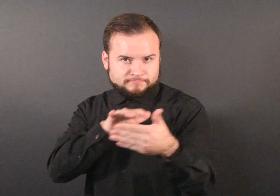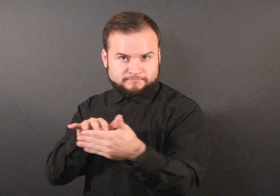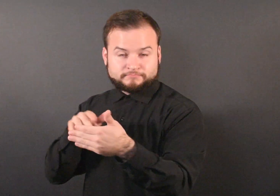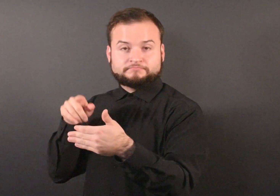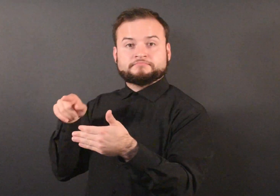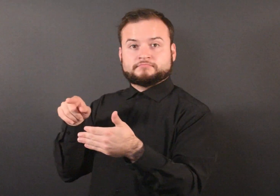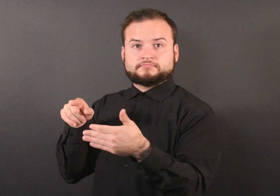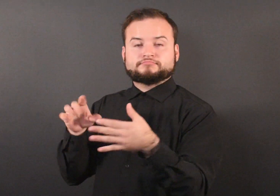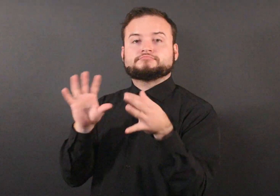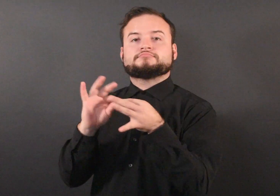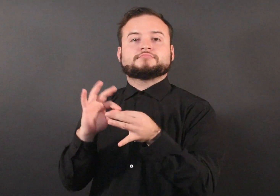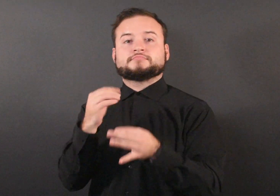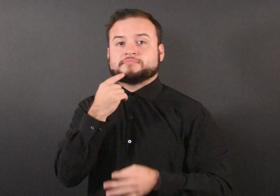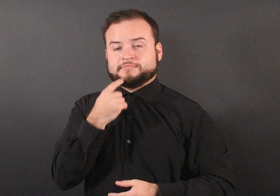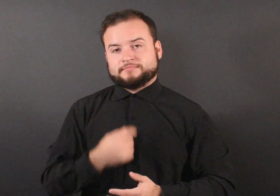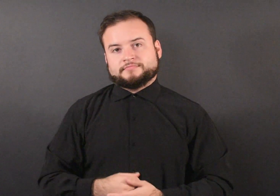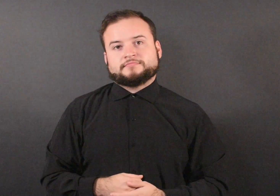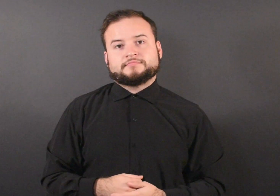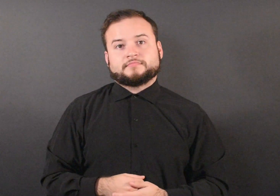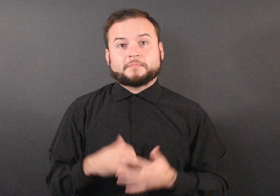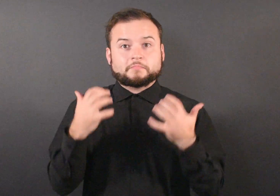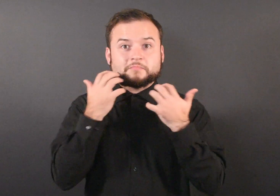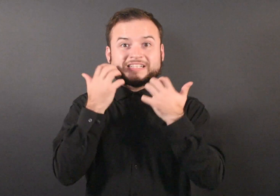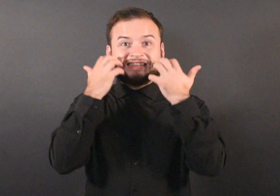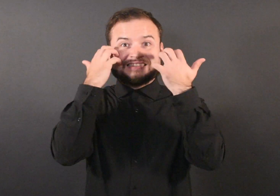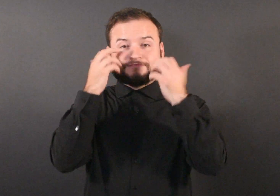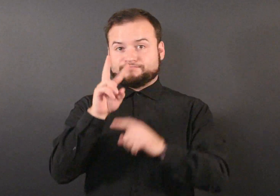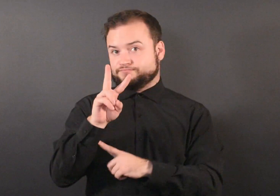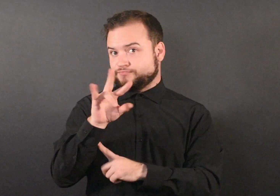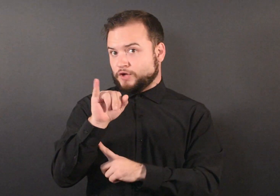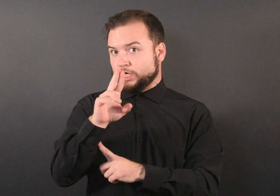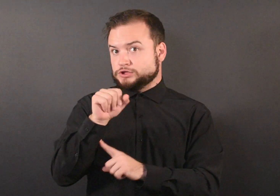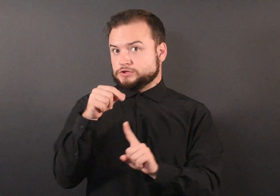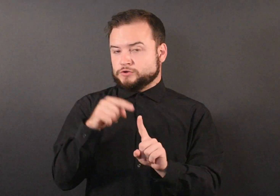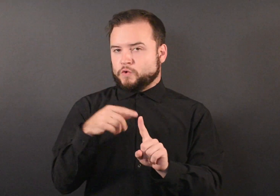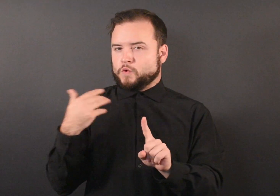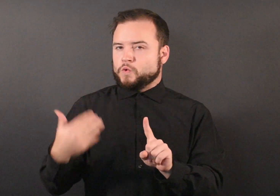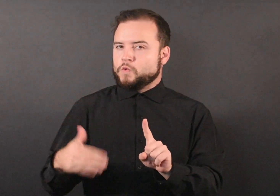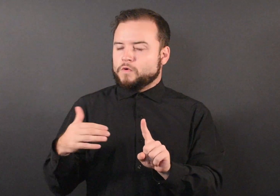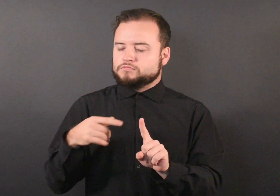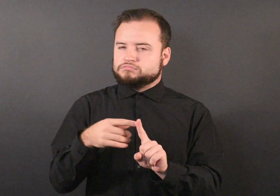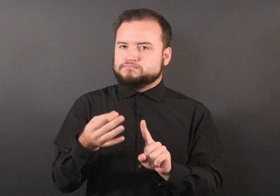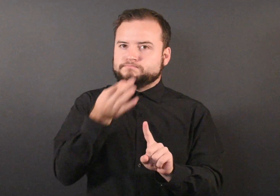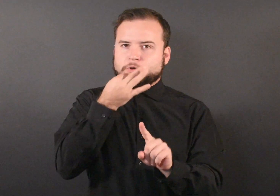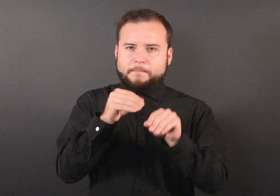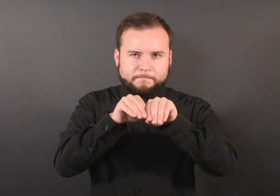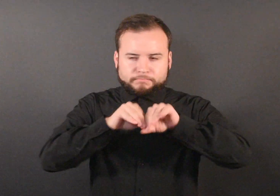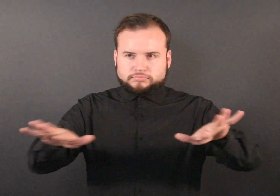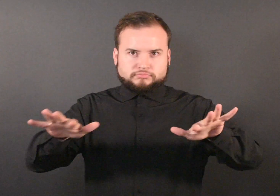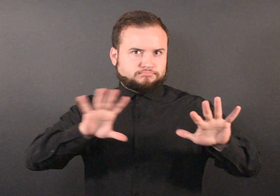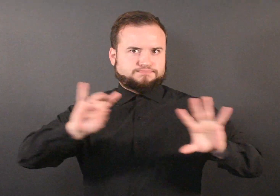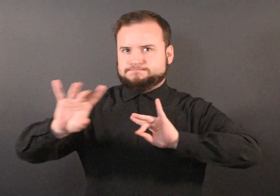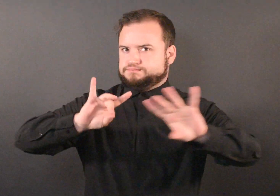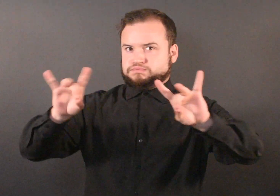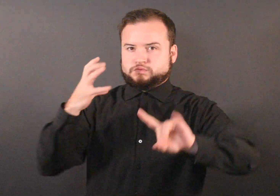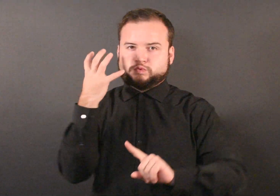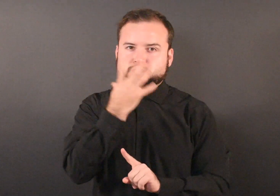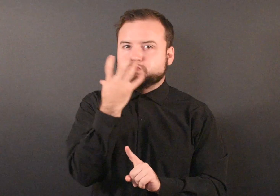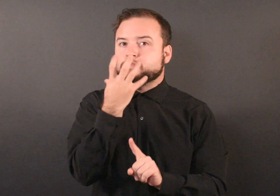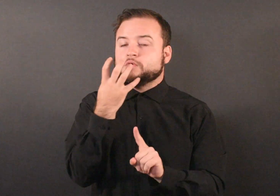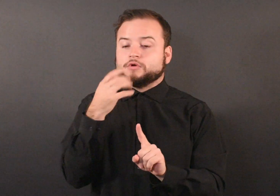“The measles virus is highly contagious and very successful at finding people who